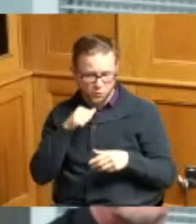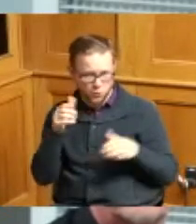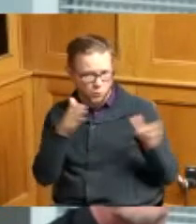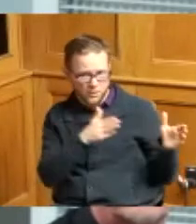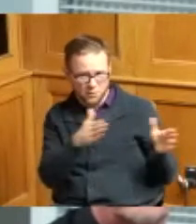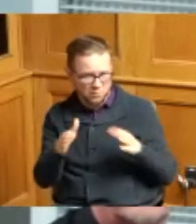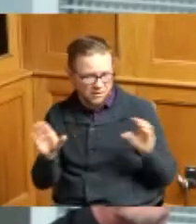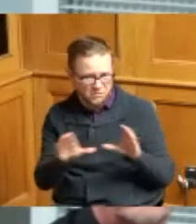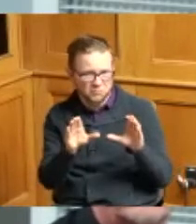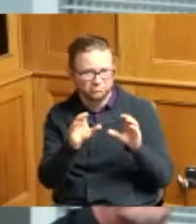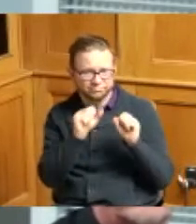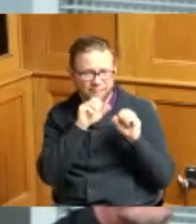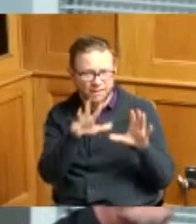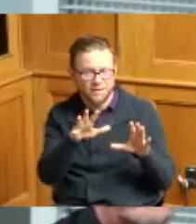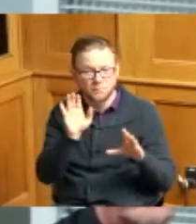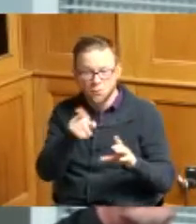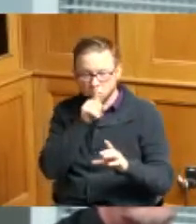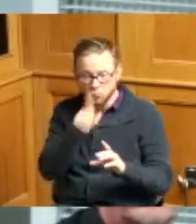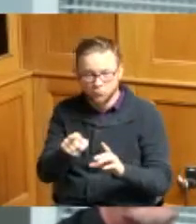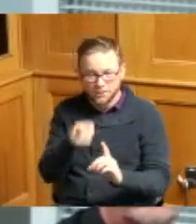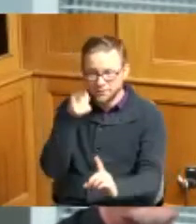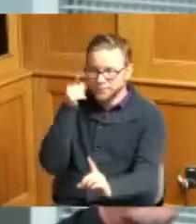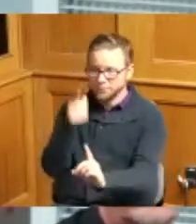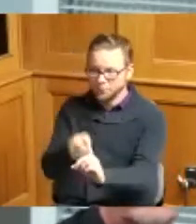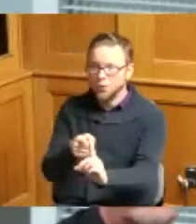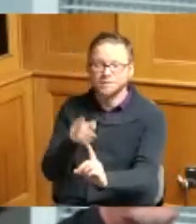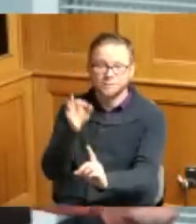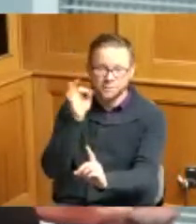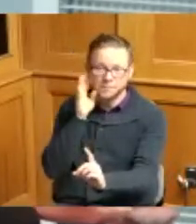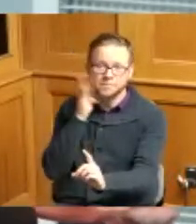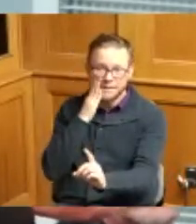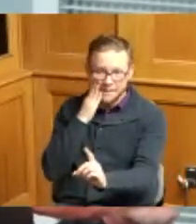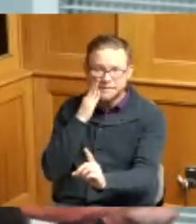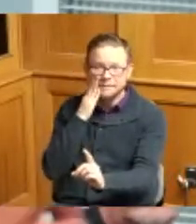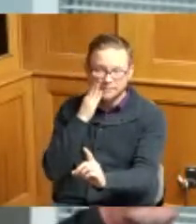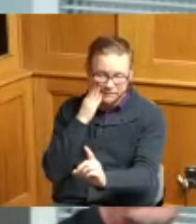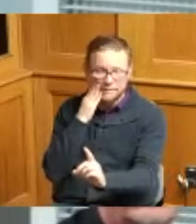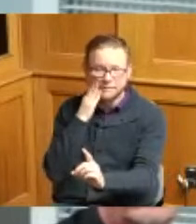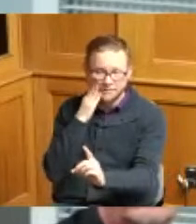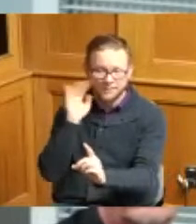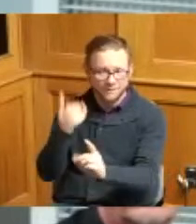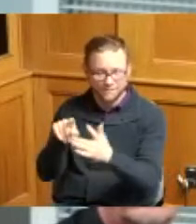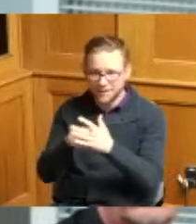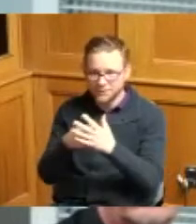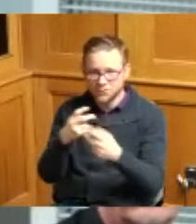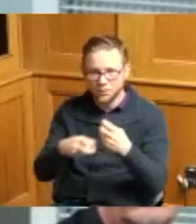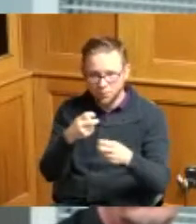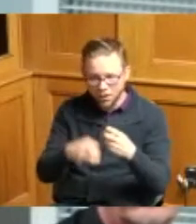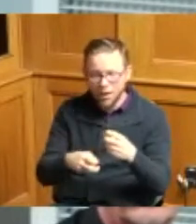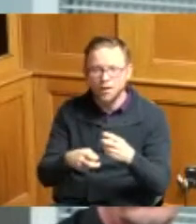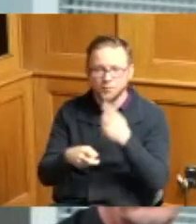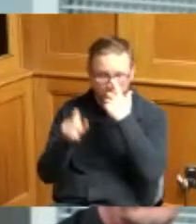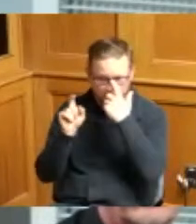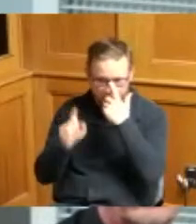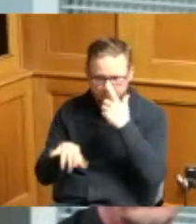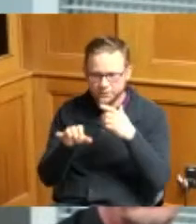with the bees we had to get the loss consolidated so that we could have our bees you can't have bees